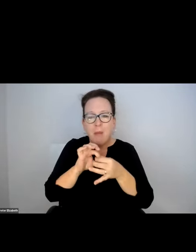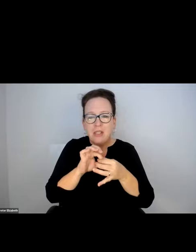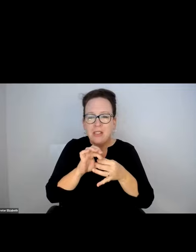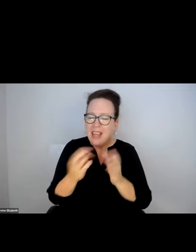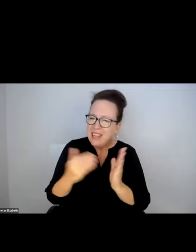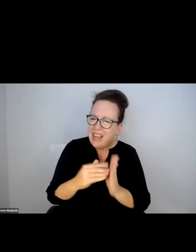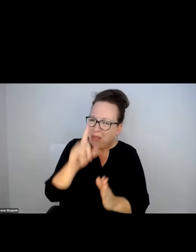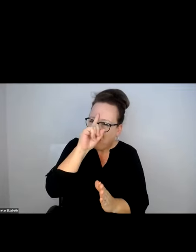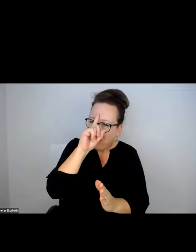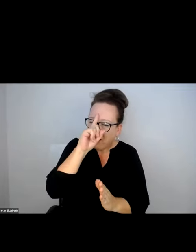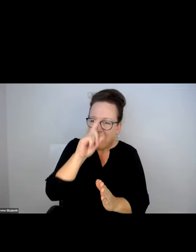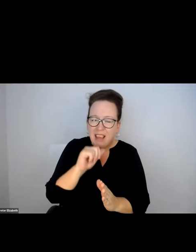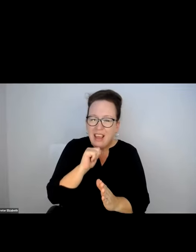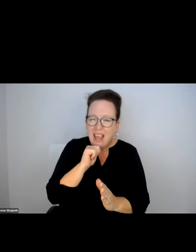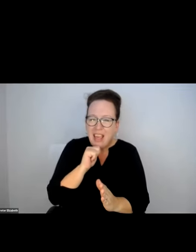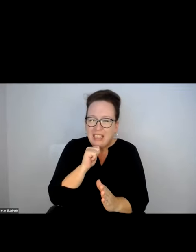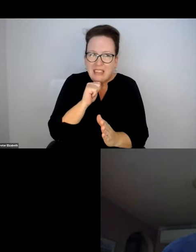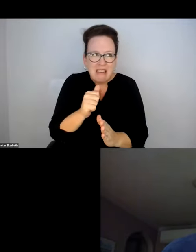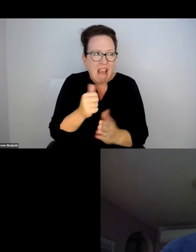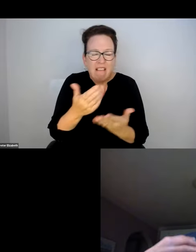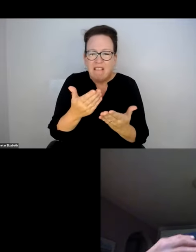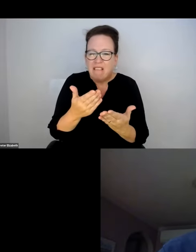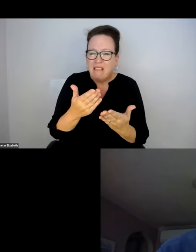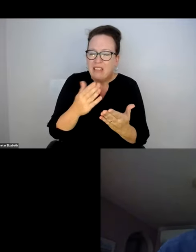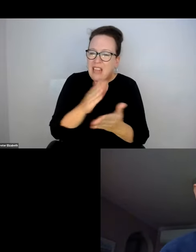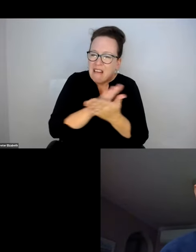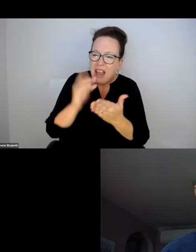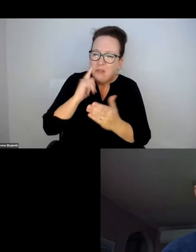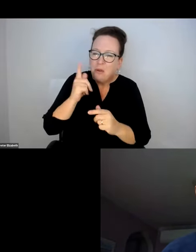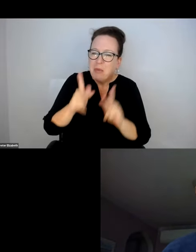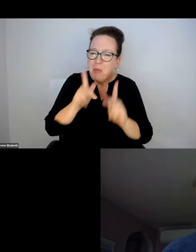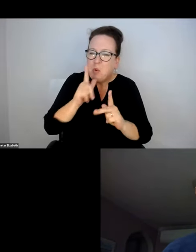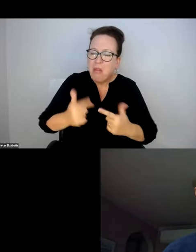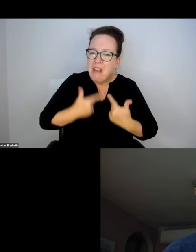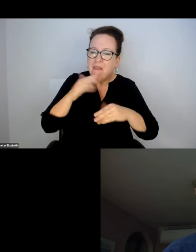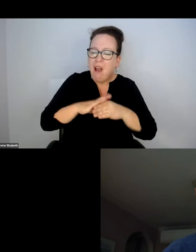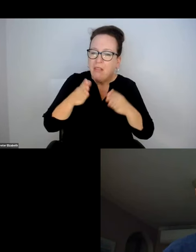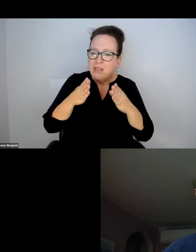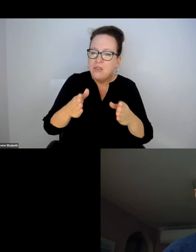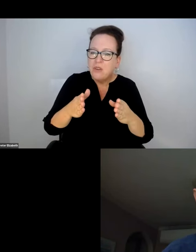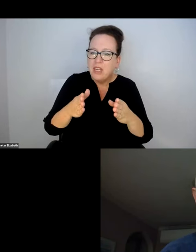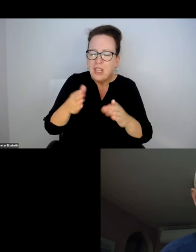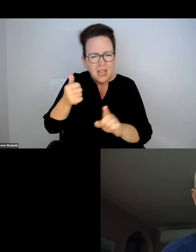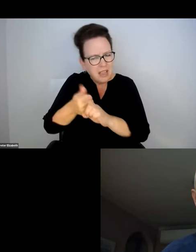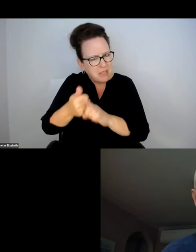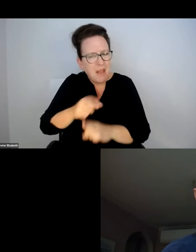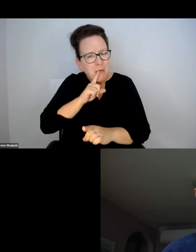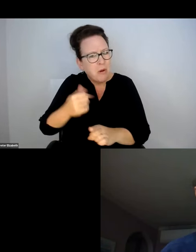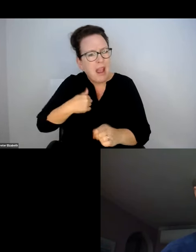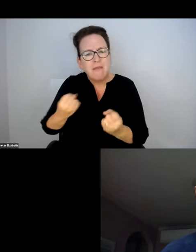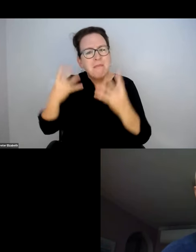I THINK IT IS IMPORTANT. AGAIN, VERY INDIGNIFIED SITUATION FOR THE FOLKS ON THE STREET.